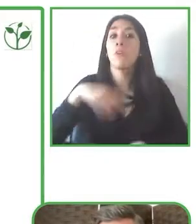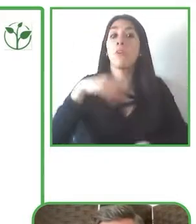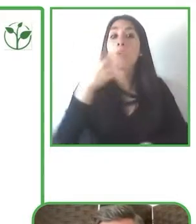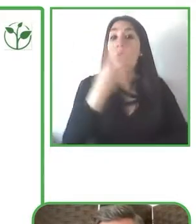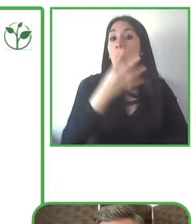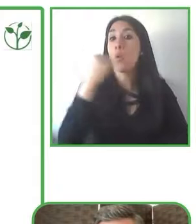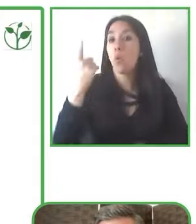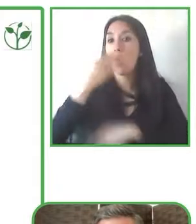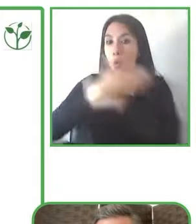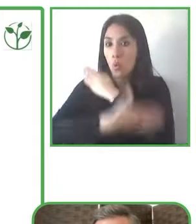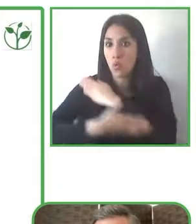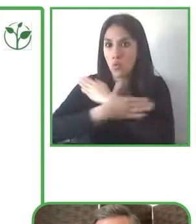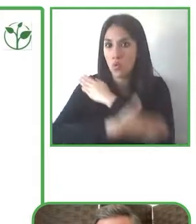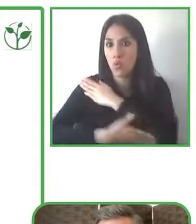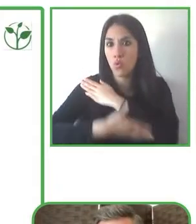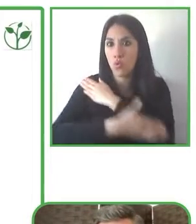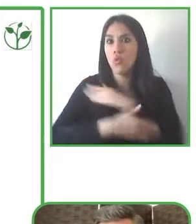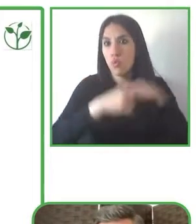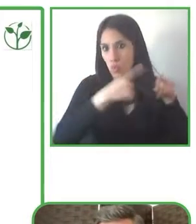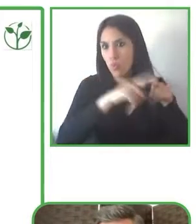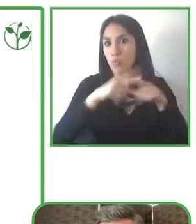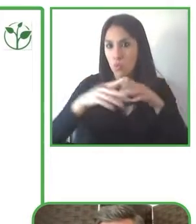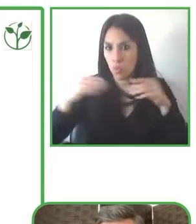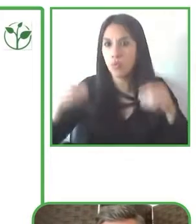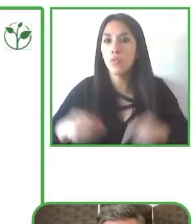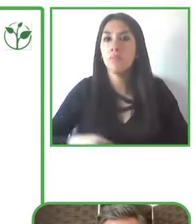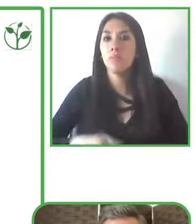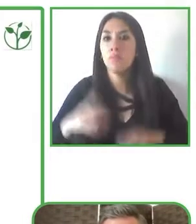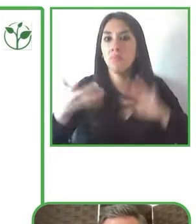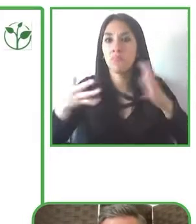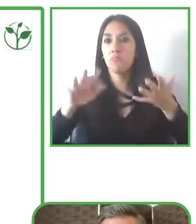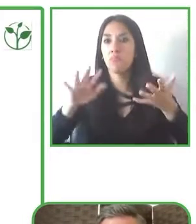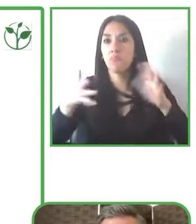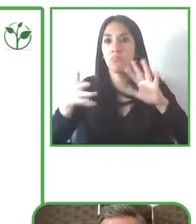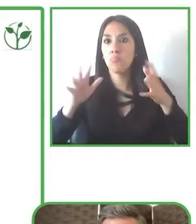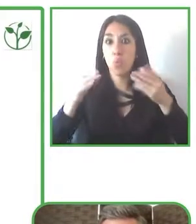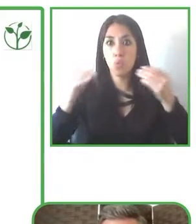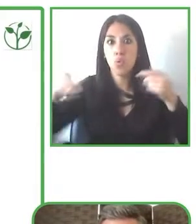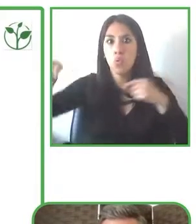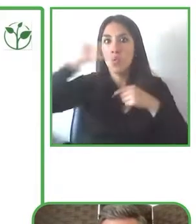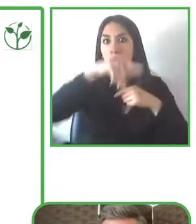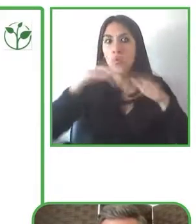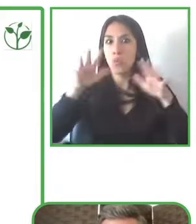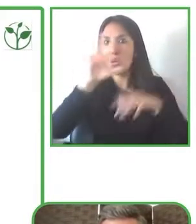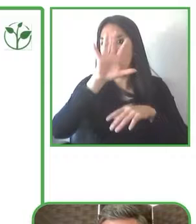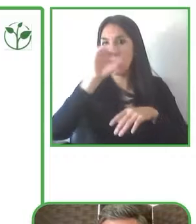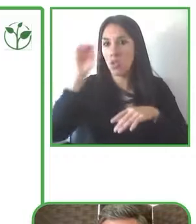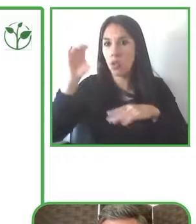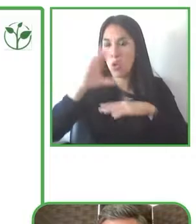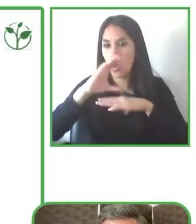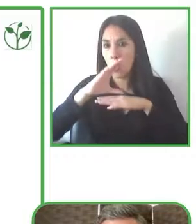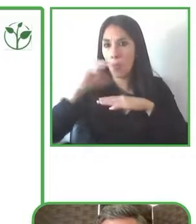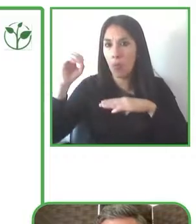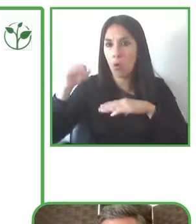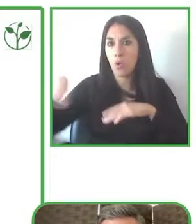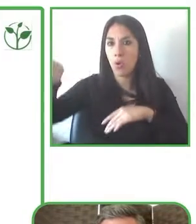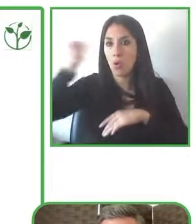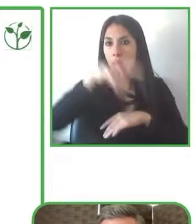world, across 64 sectors and industries and that are based in 41 countries.